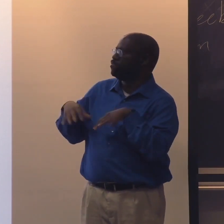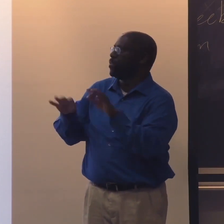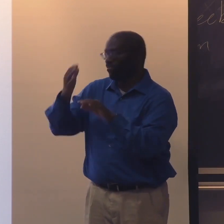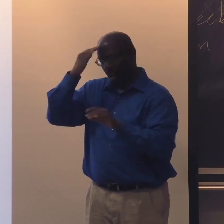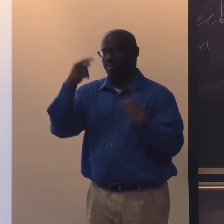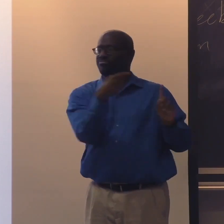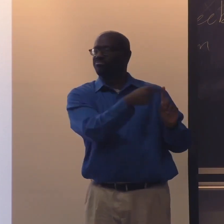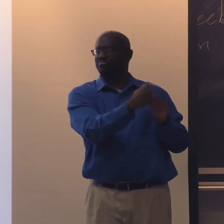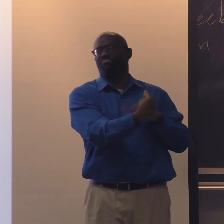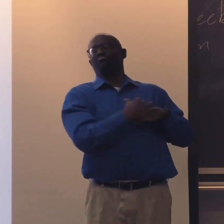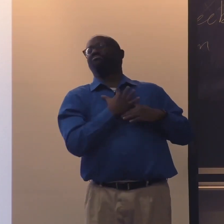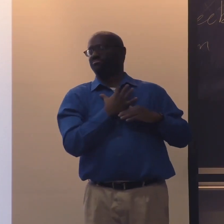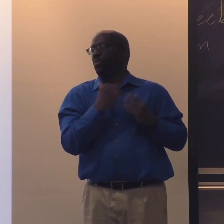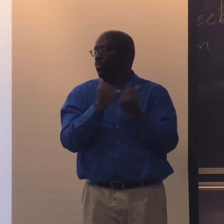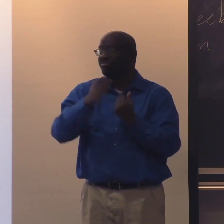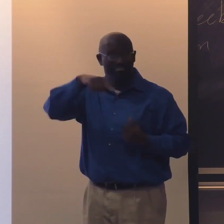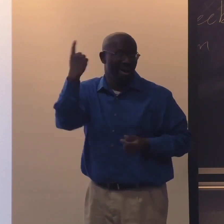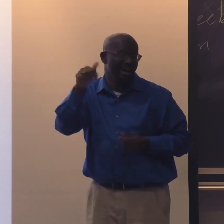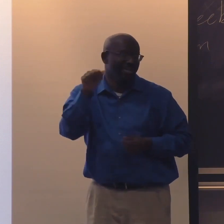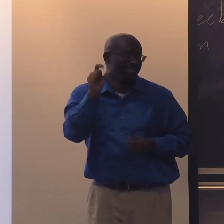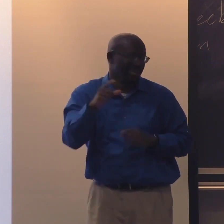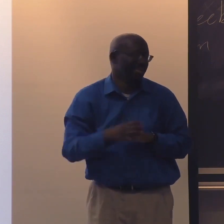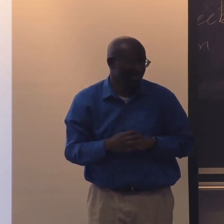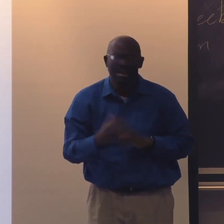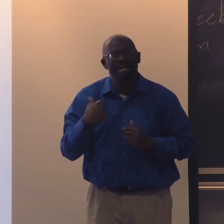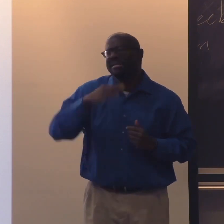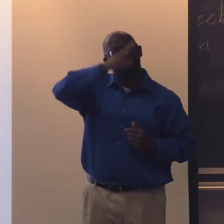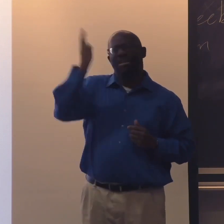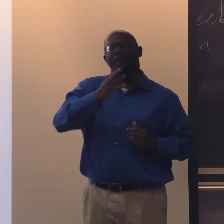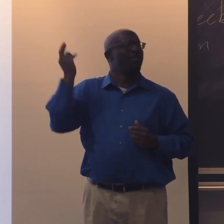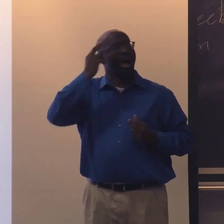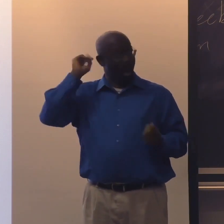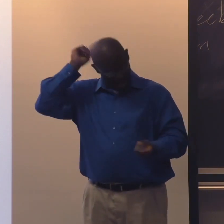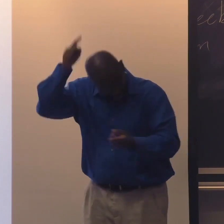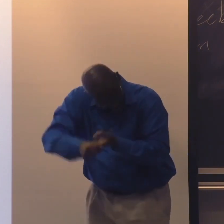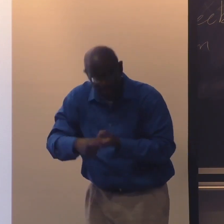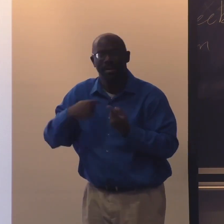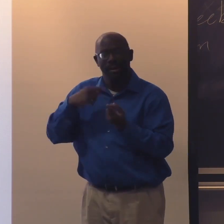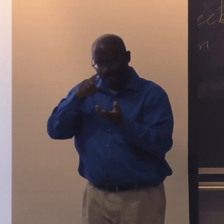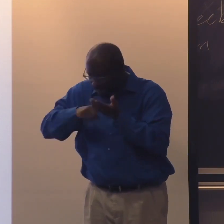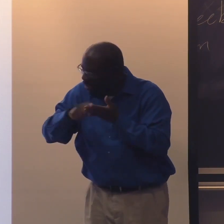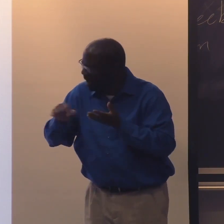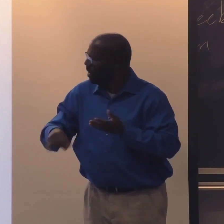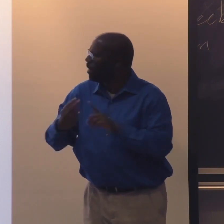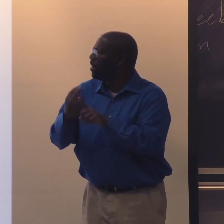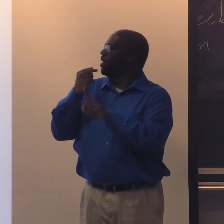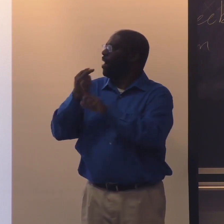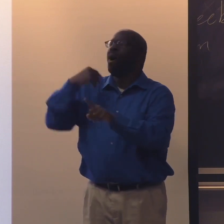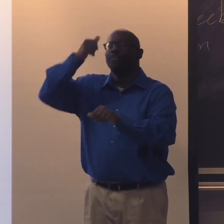And so my language was really influenced by their family as far as Black ASL. And I never realized that until I really looked into it